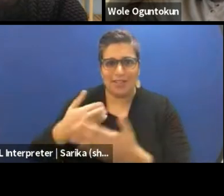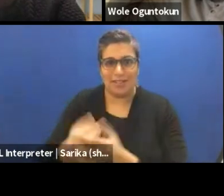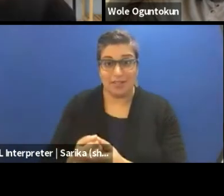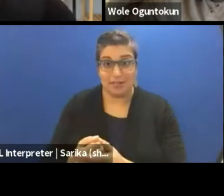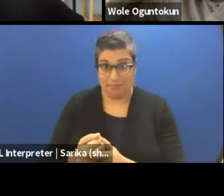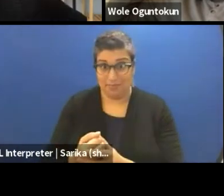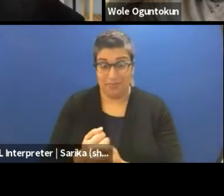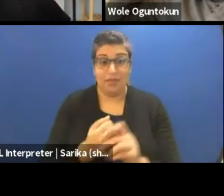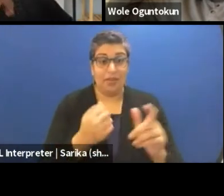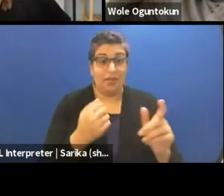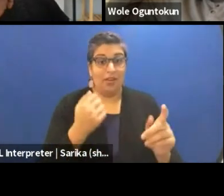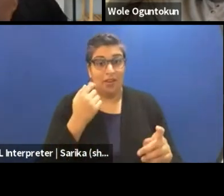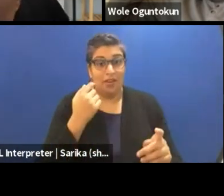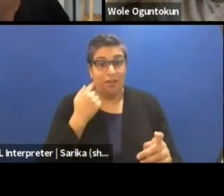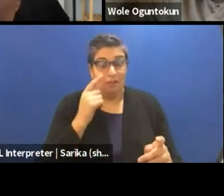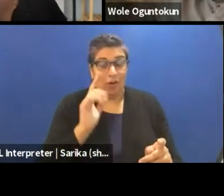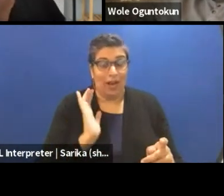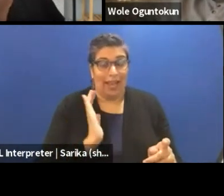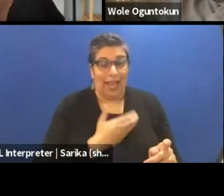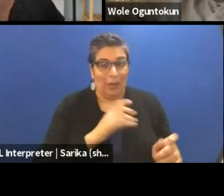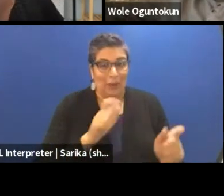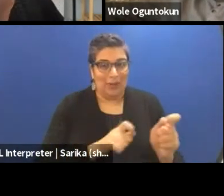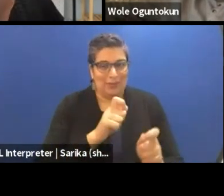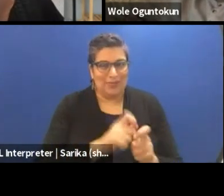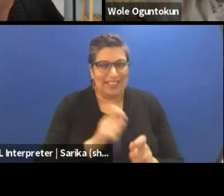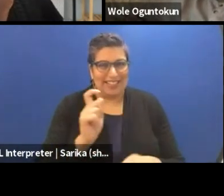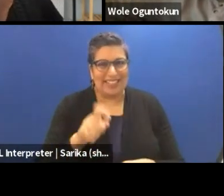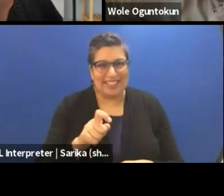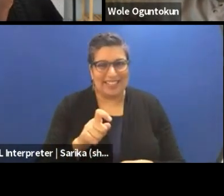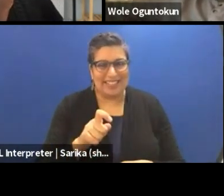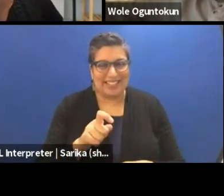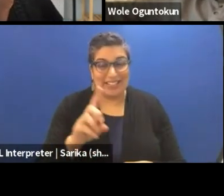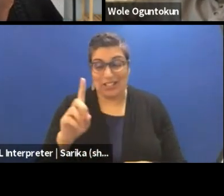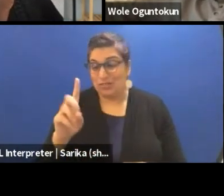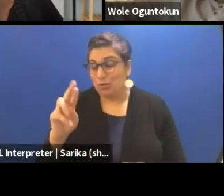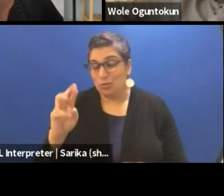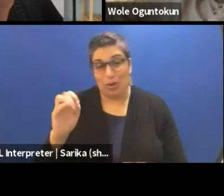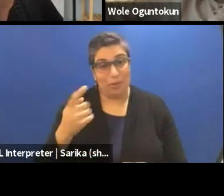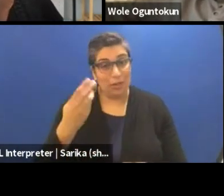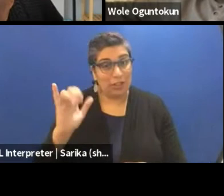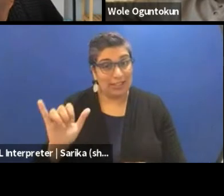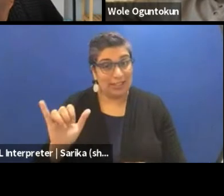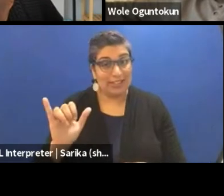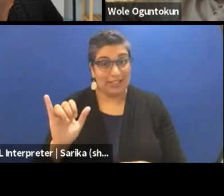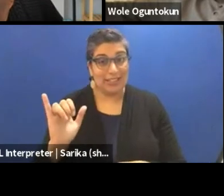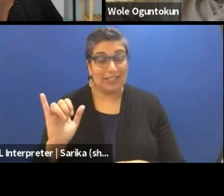For our specific needs of dramaturgy, I can give you anecdotes.